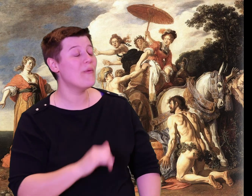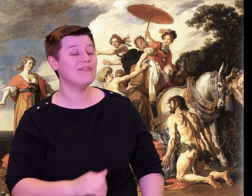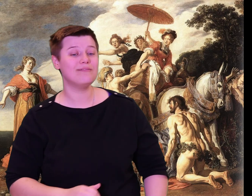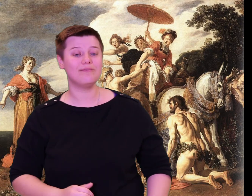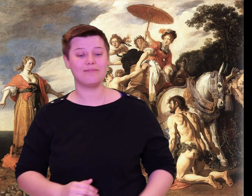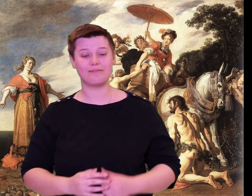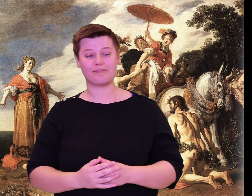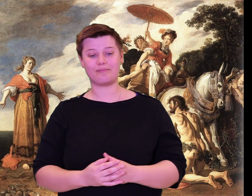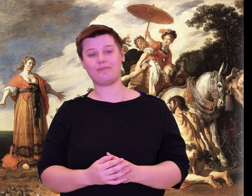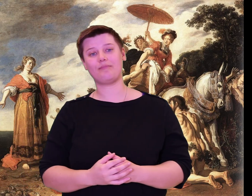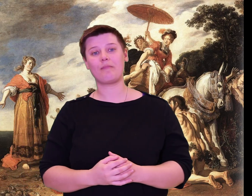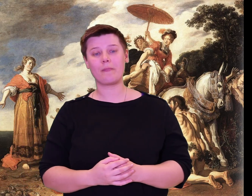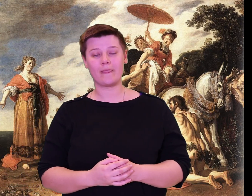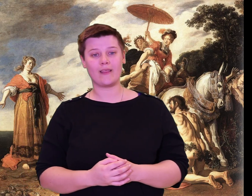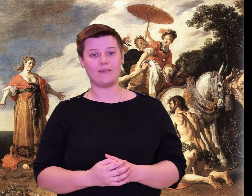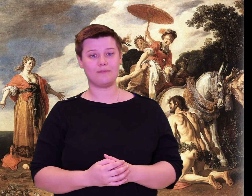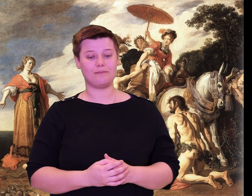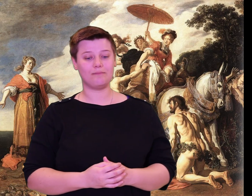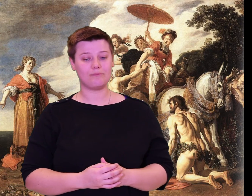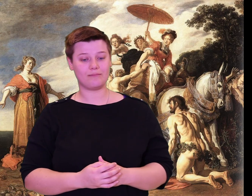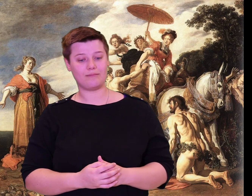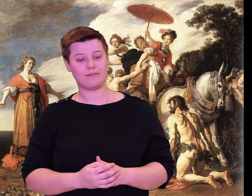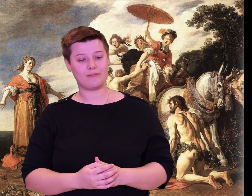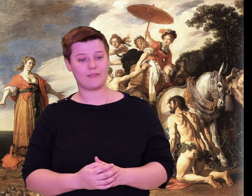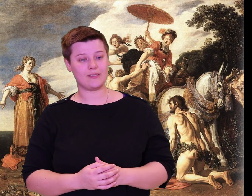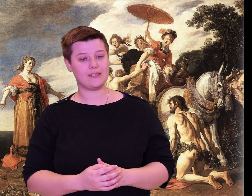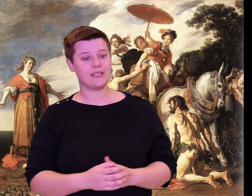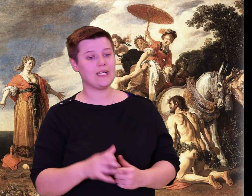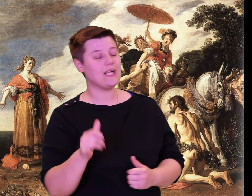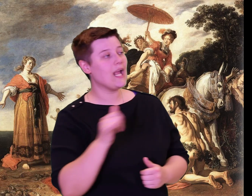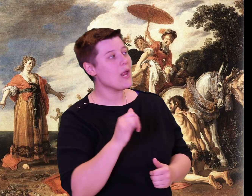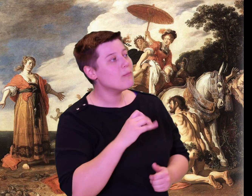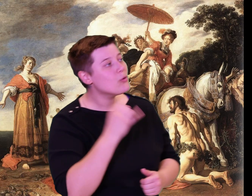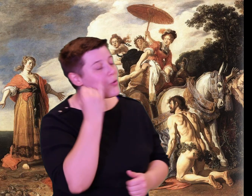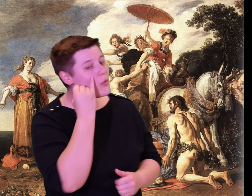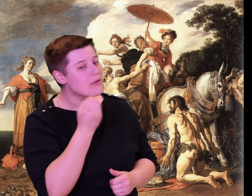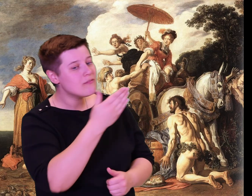Nothing can be more glorious for a man in a whole lifetime than what he